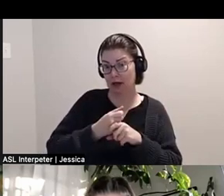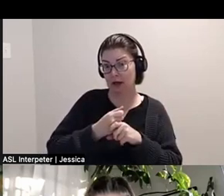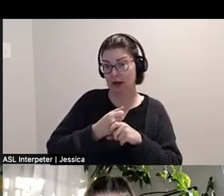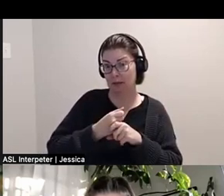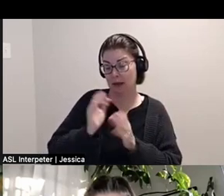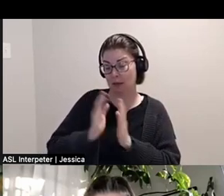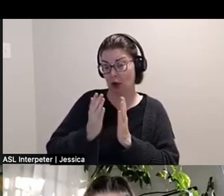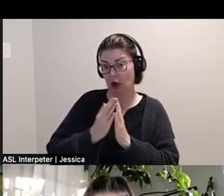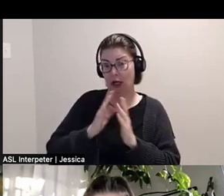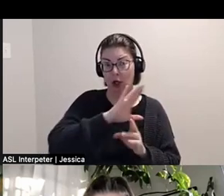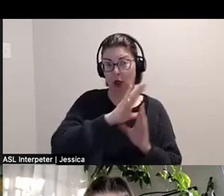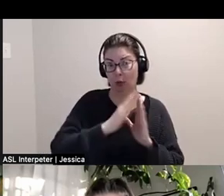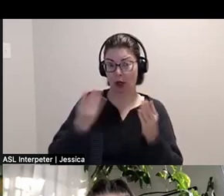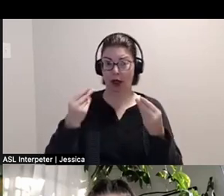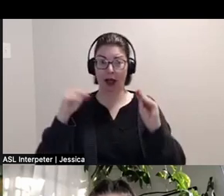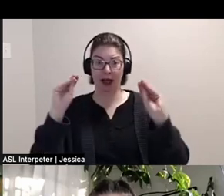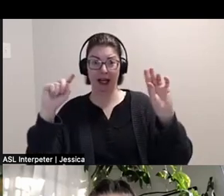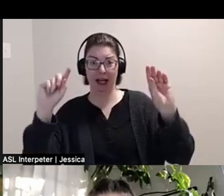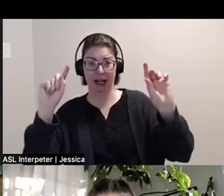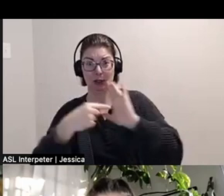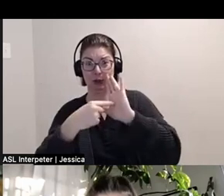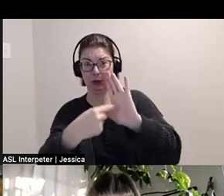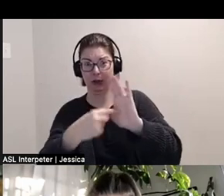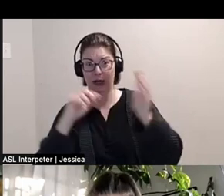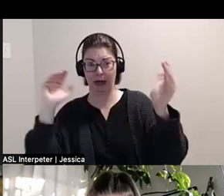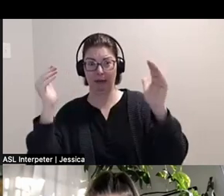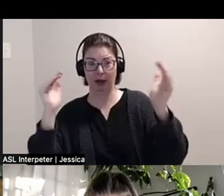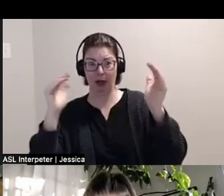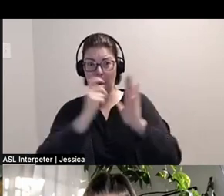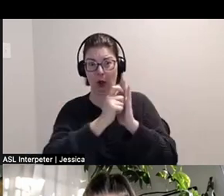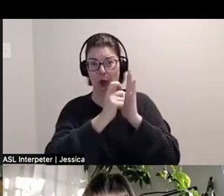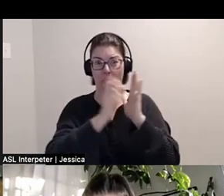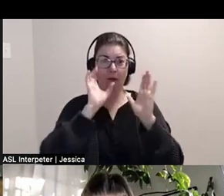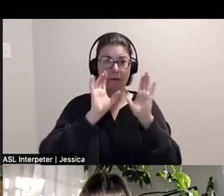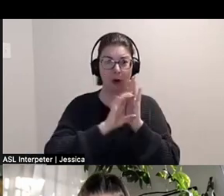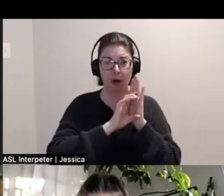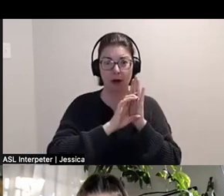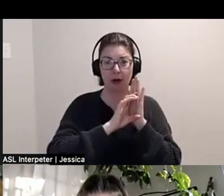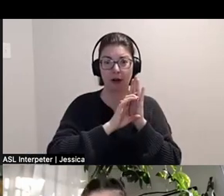and your book, holding them up to the screen to compare your author photos which are strikingly similar.